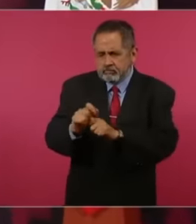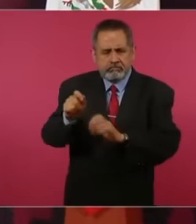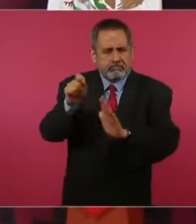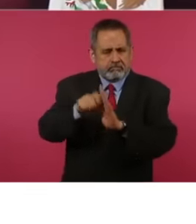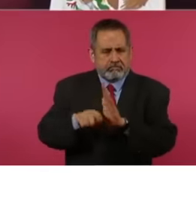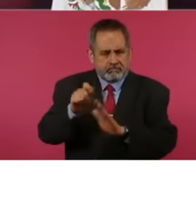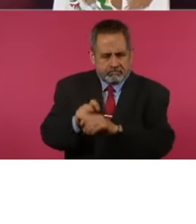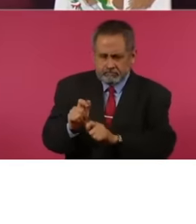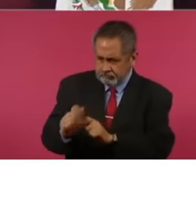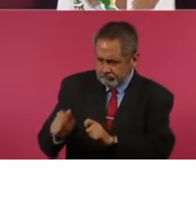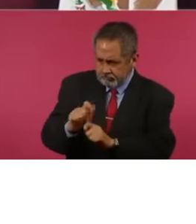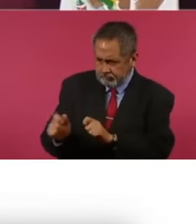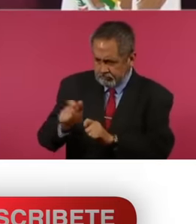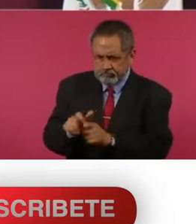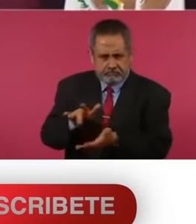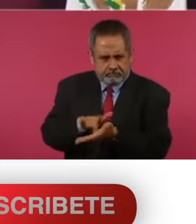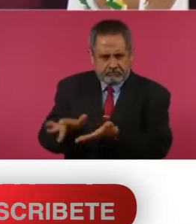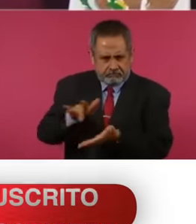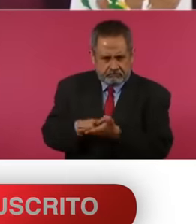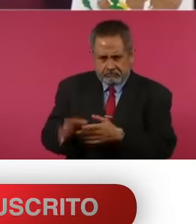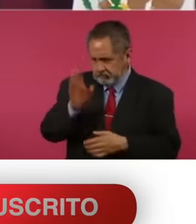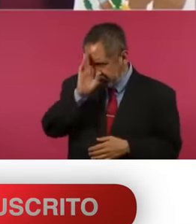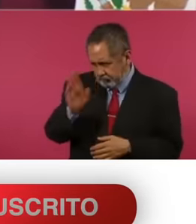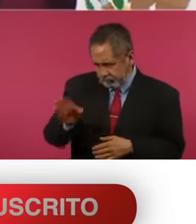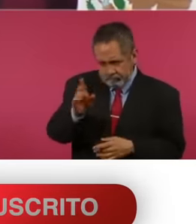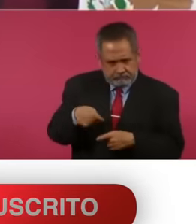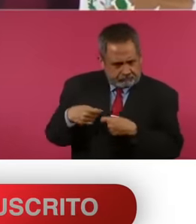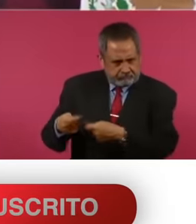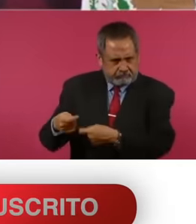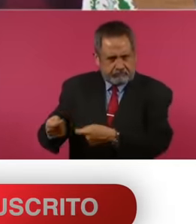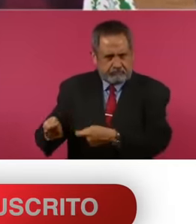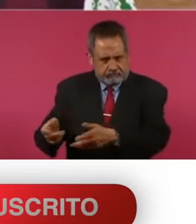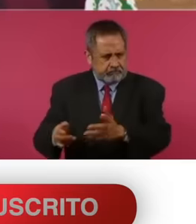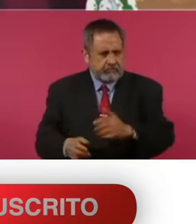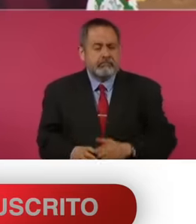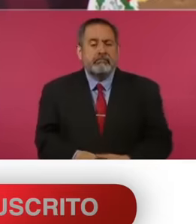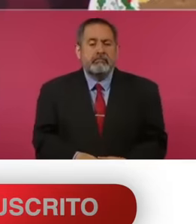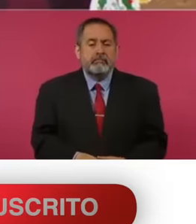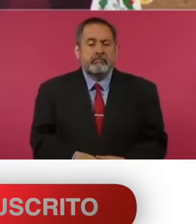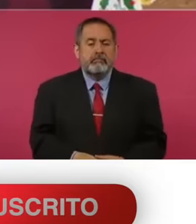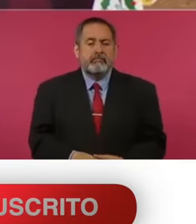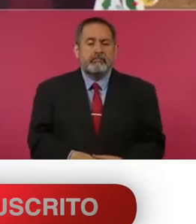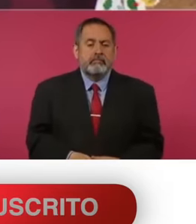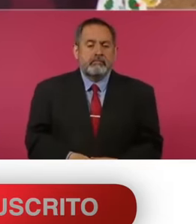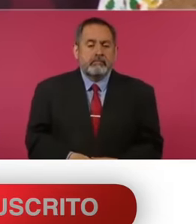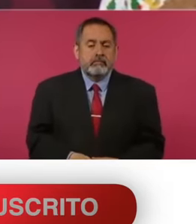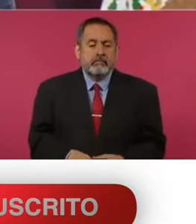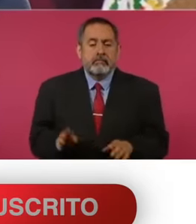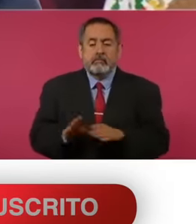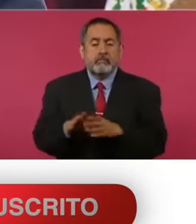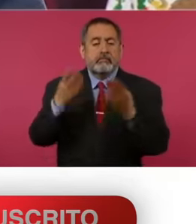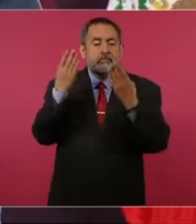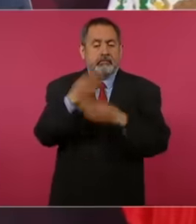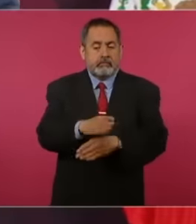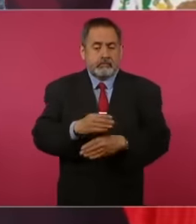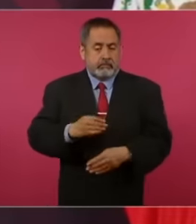their support directly because through the welfare bank